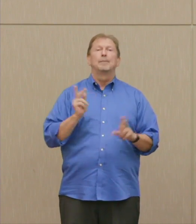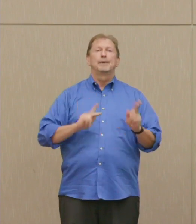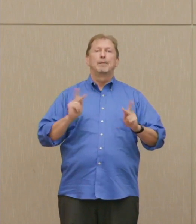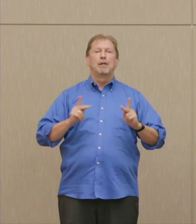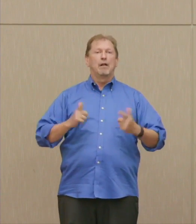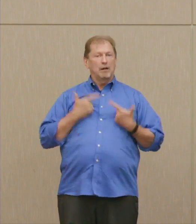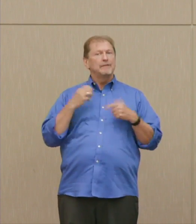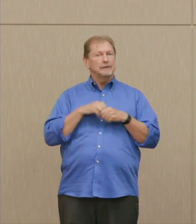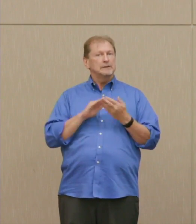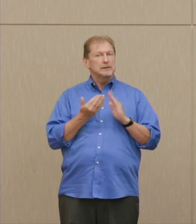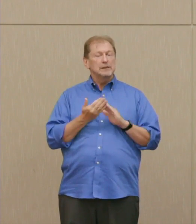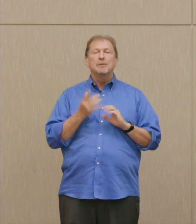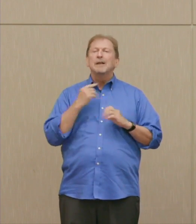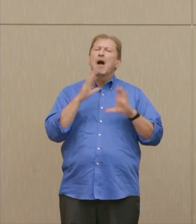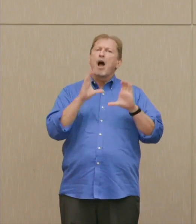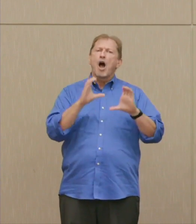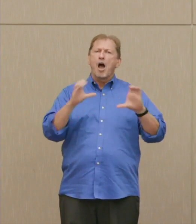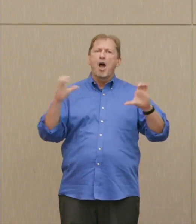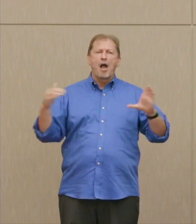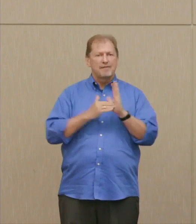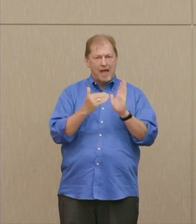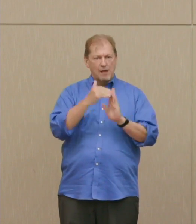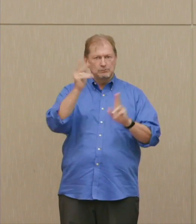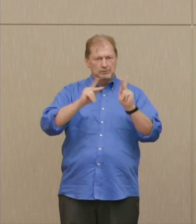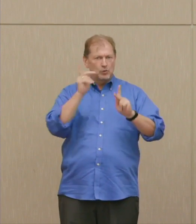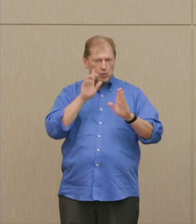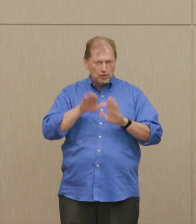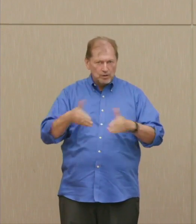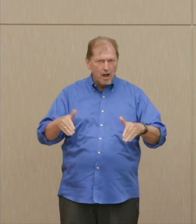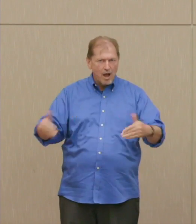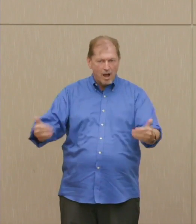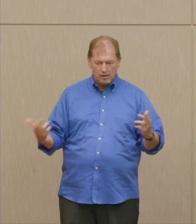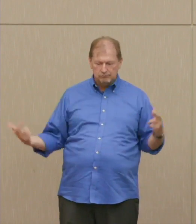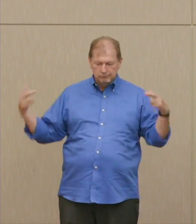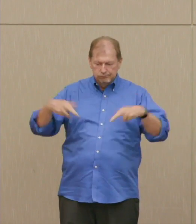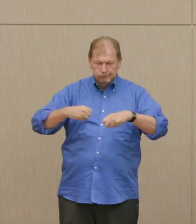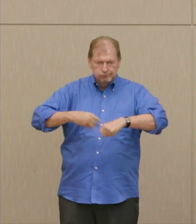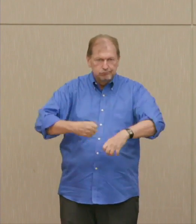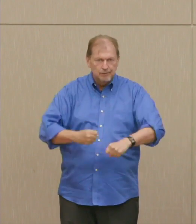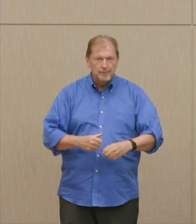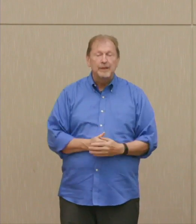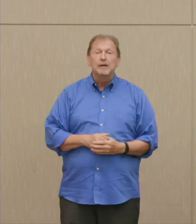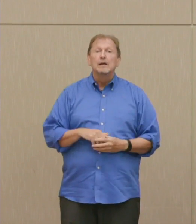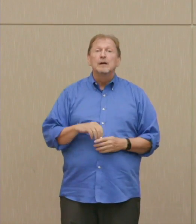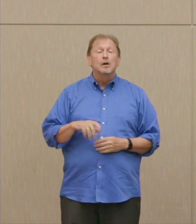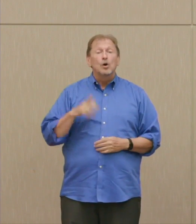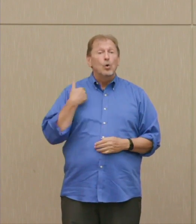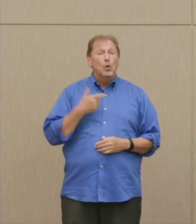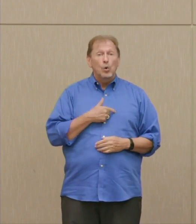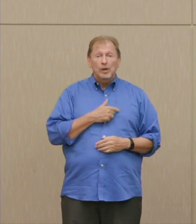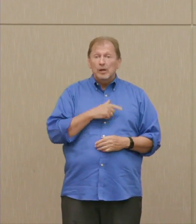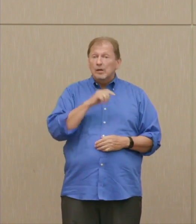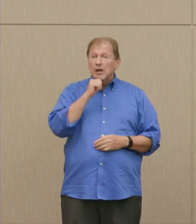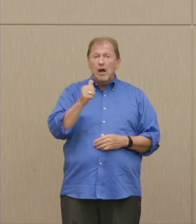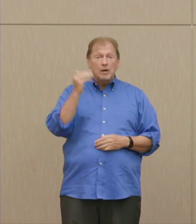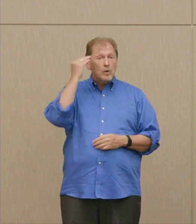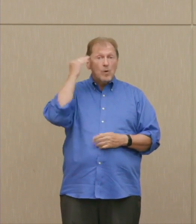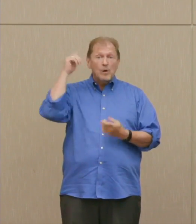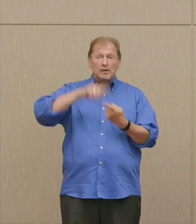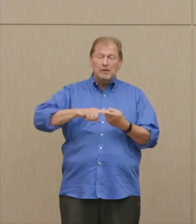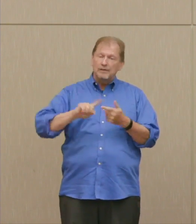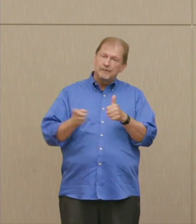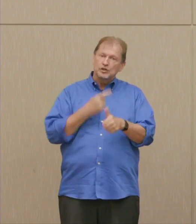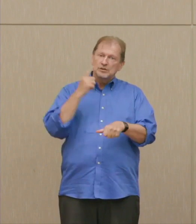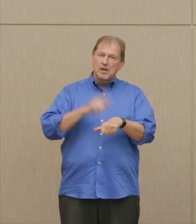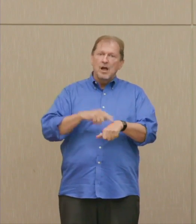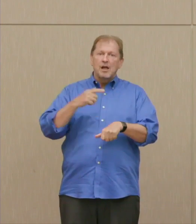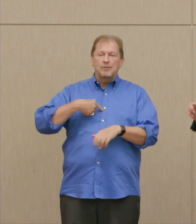Dr. Ellsberg: We didn't know the full effect of that until just 35 years ago in 1983.